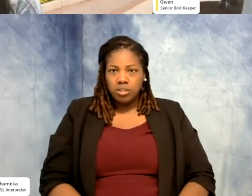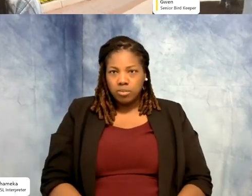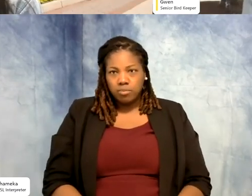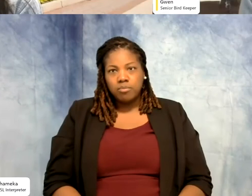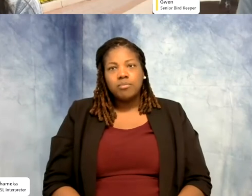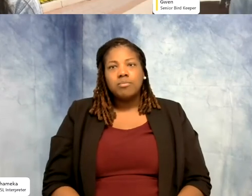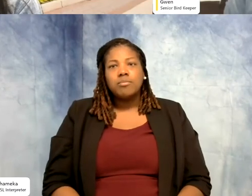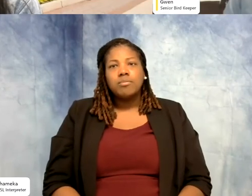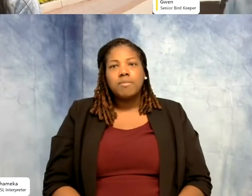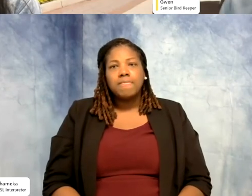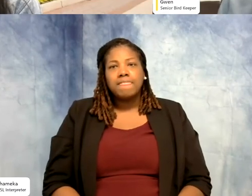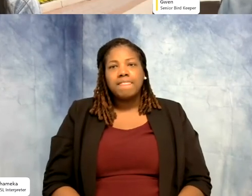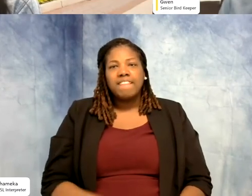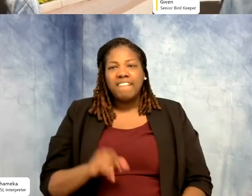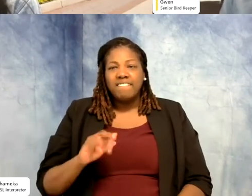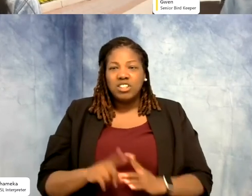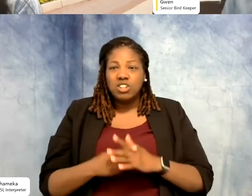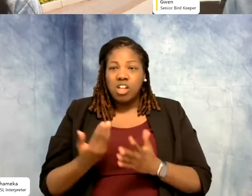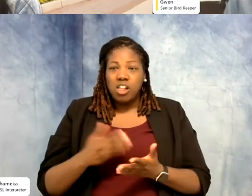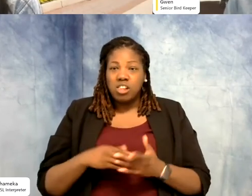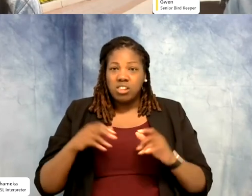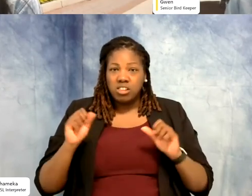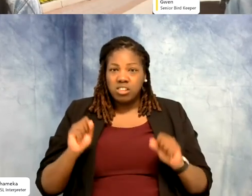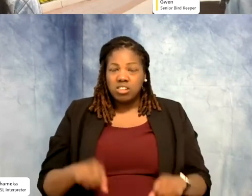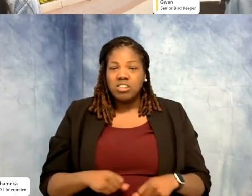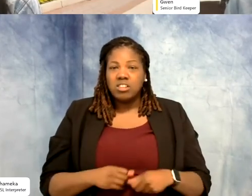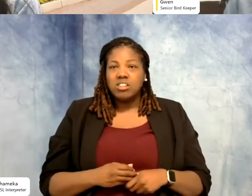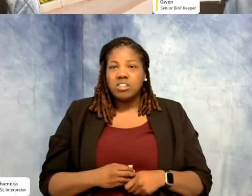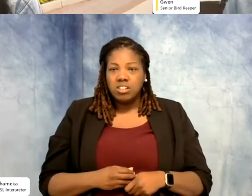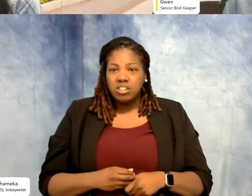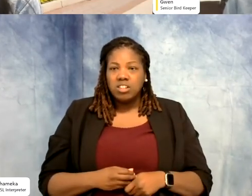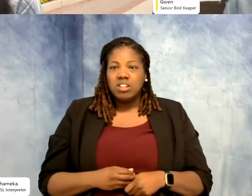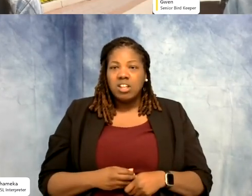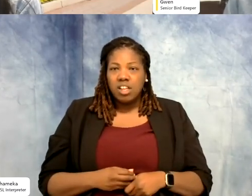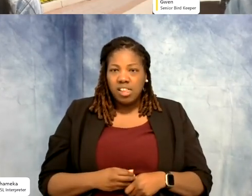Gwen: I think if I could restart my career, if I knew that there was such a job that you get paid for